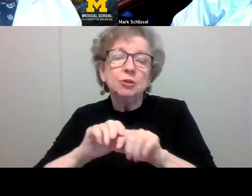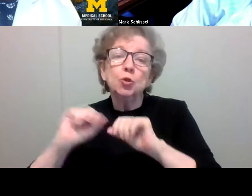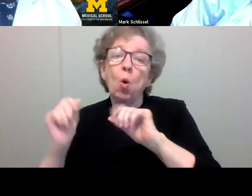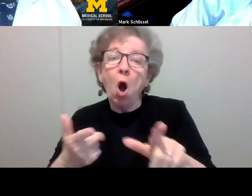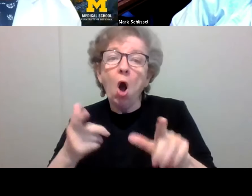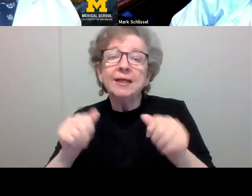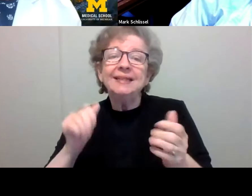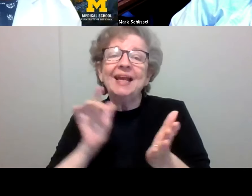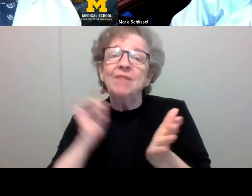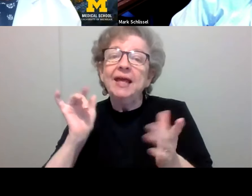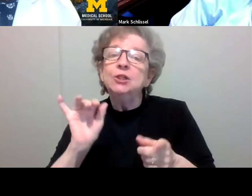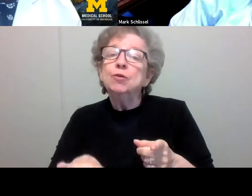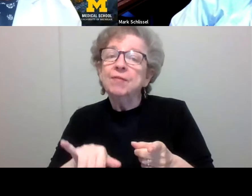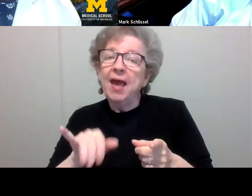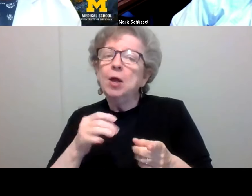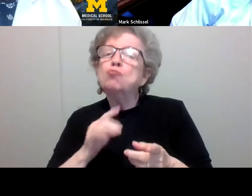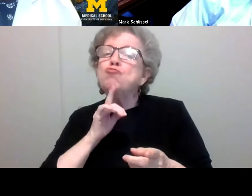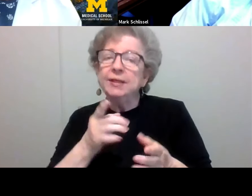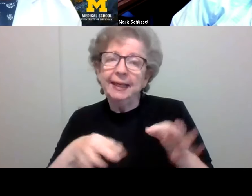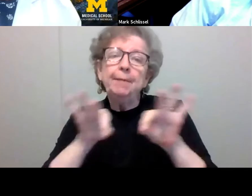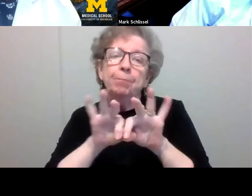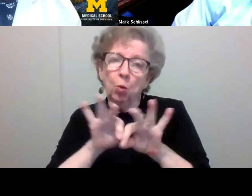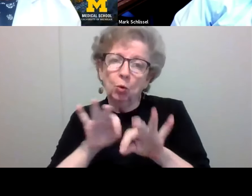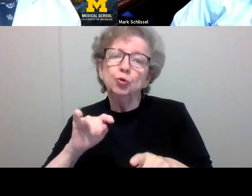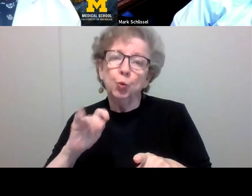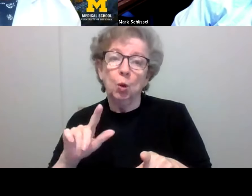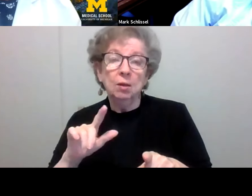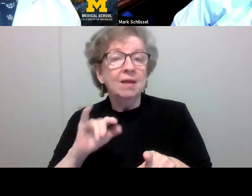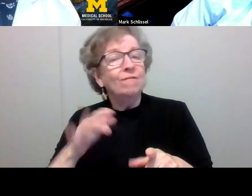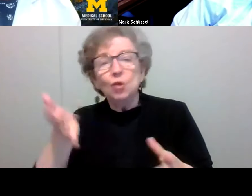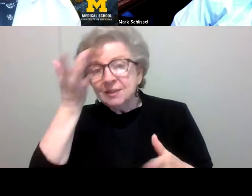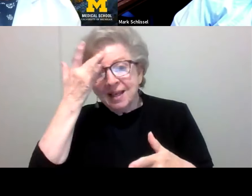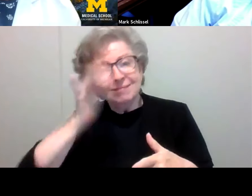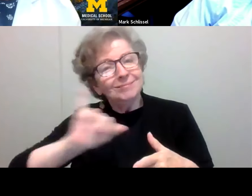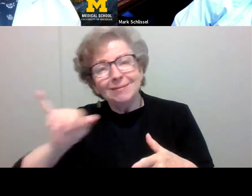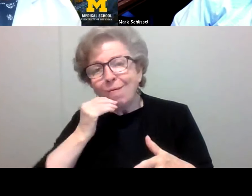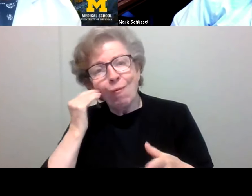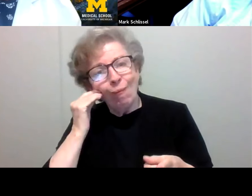of this really important tool. If you're sick, stay home, please. You know, people try to tough it out.